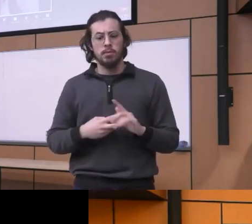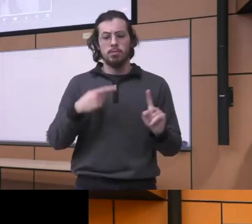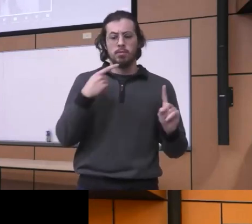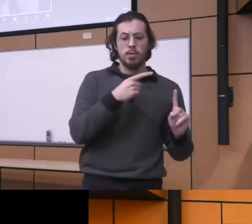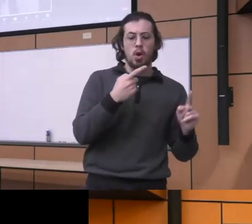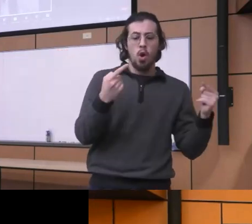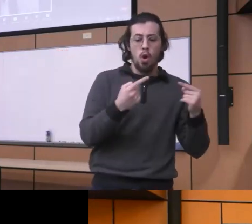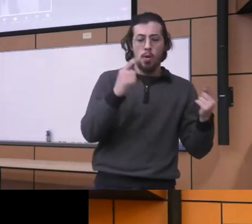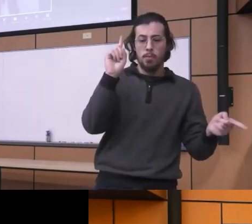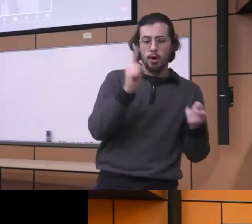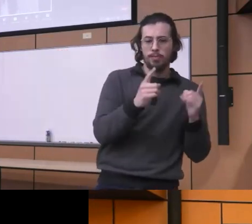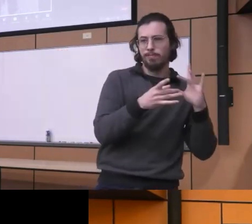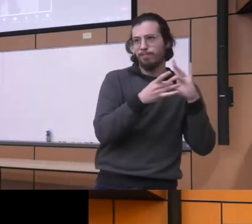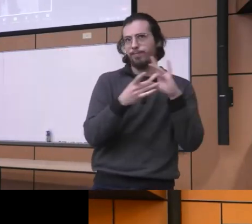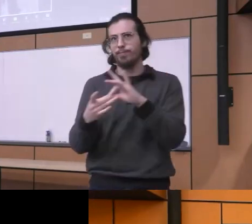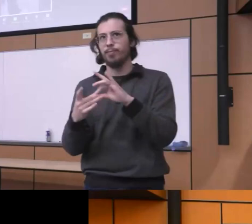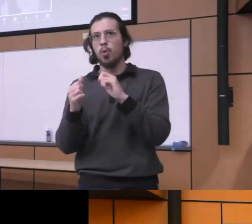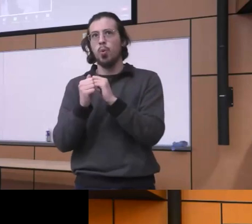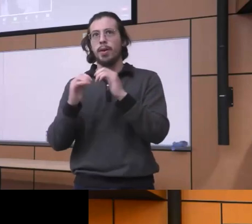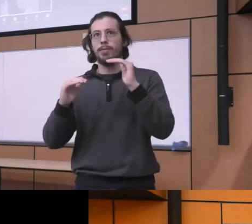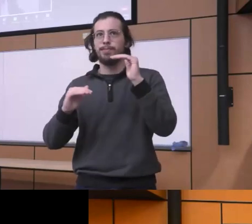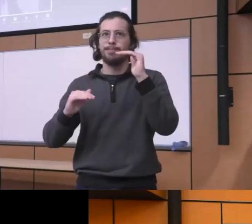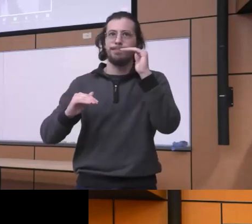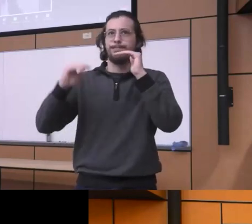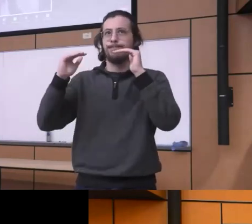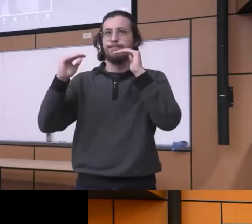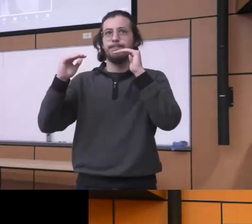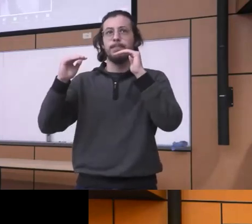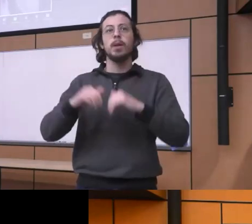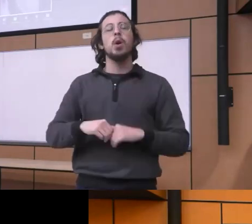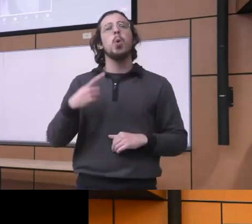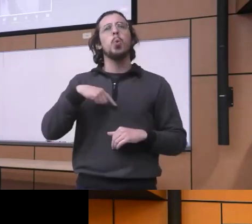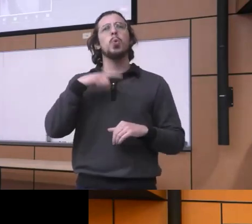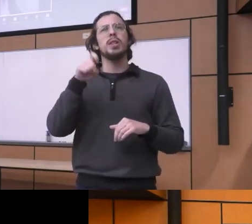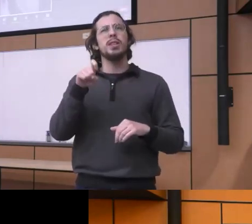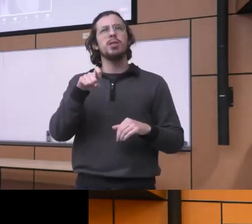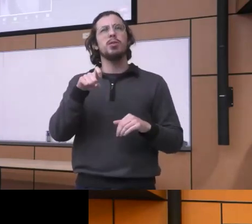I think we need to kind of in a way debunk and you know these kind of myth about the fact that you